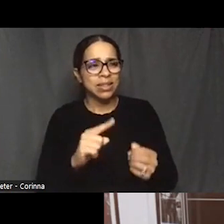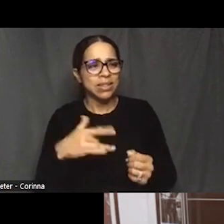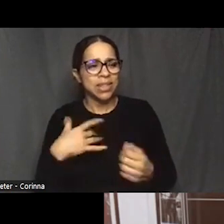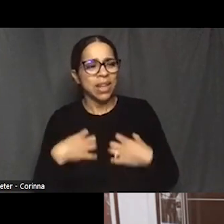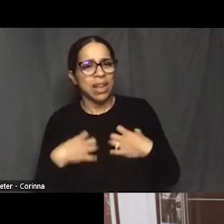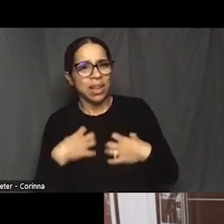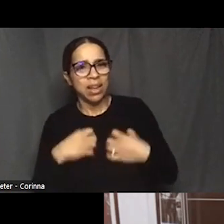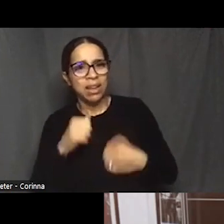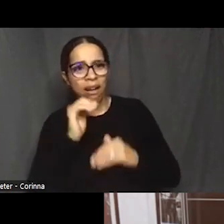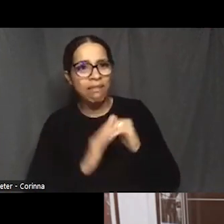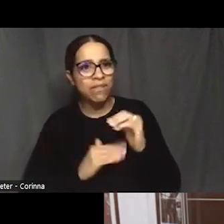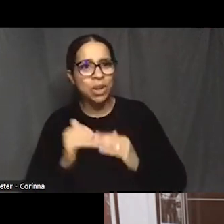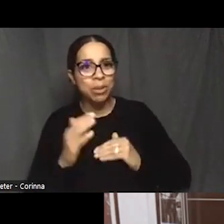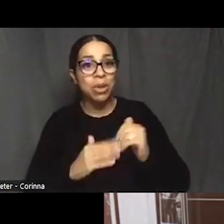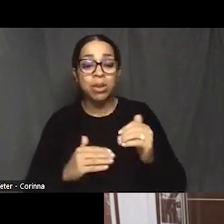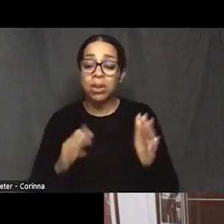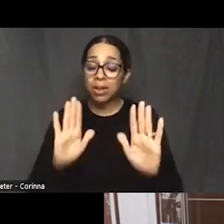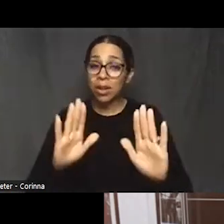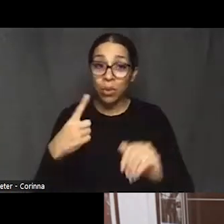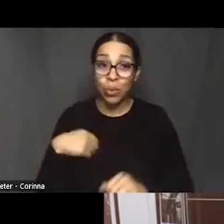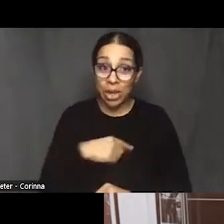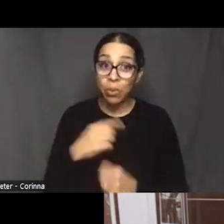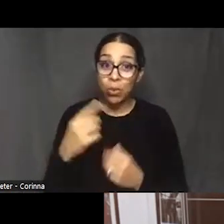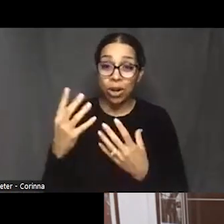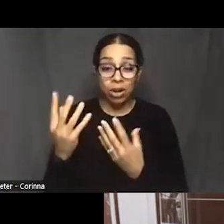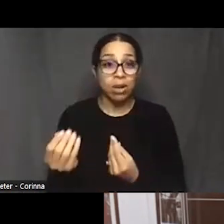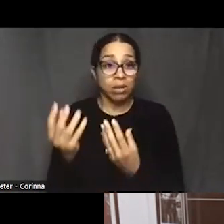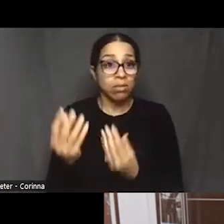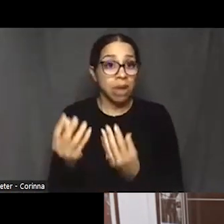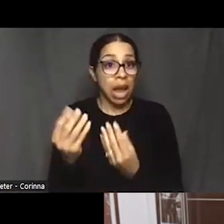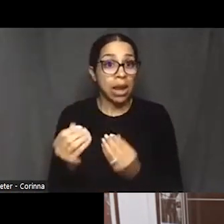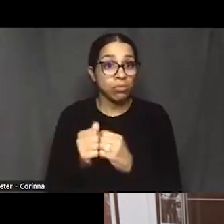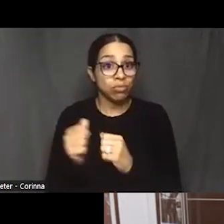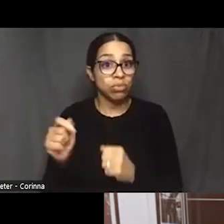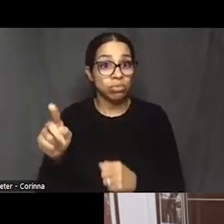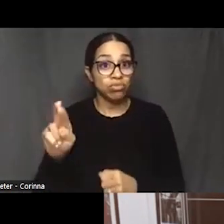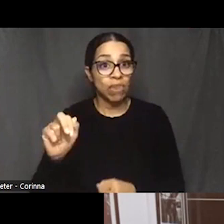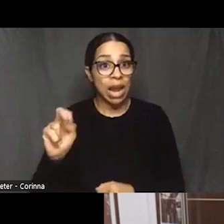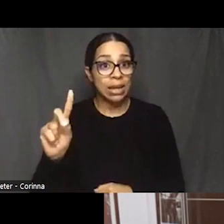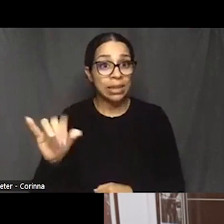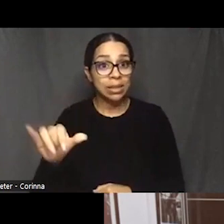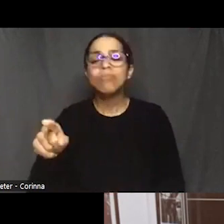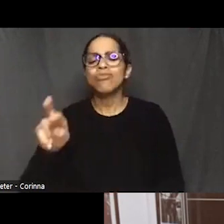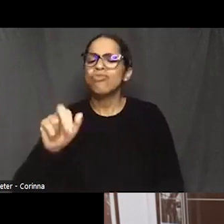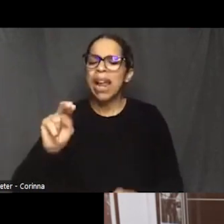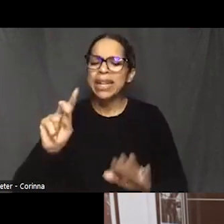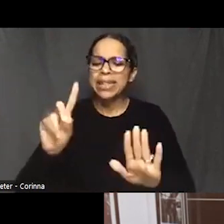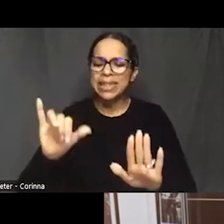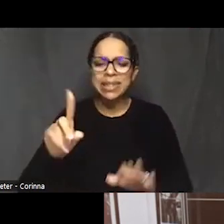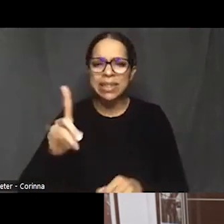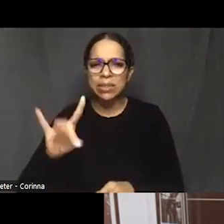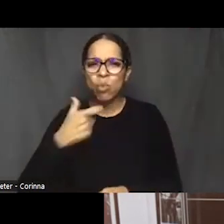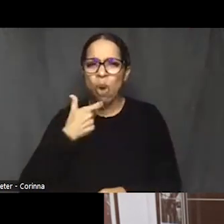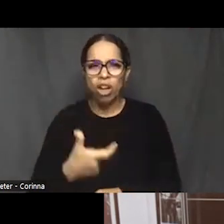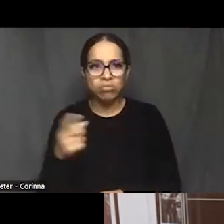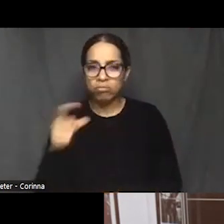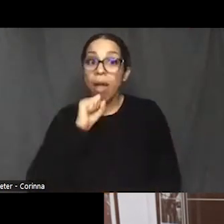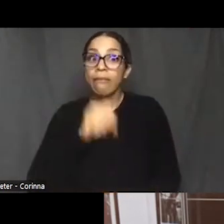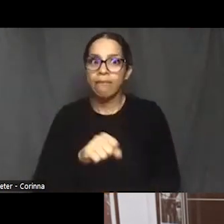But even more importantly, Randy has seen the film and he likes the film. He loves the film. His his it.